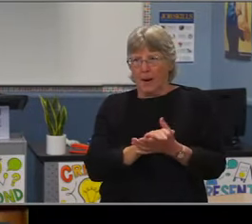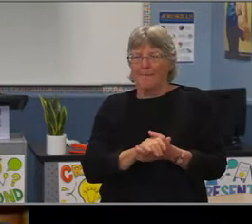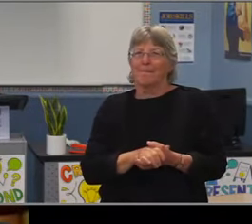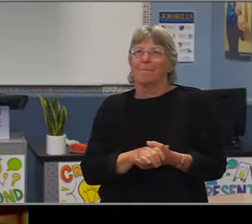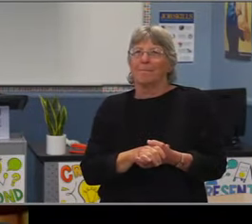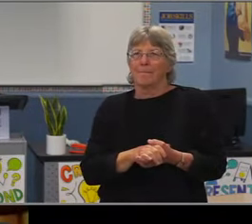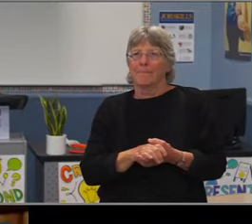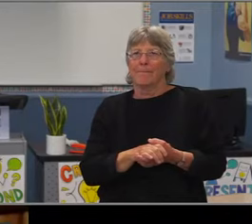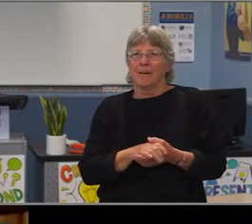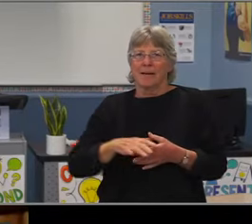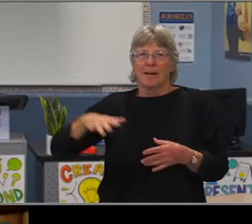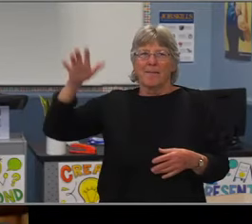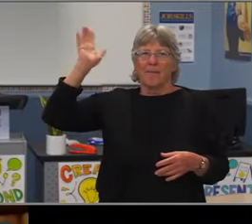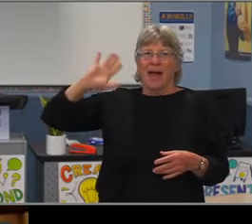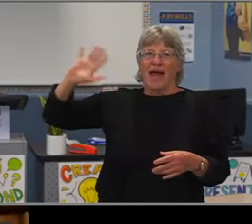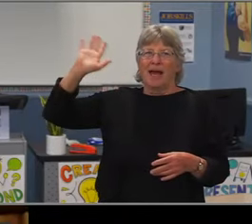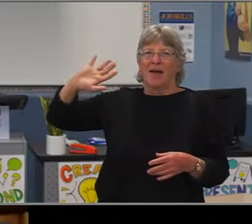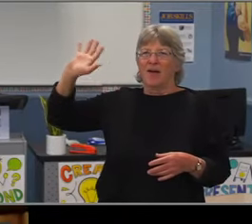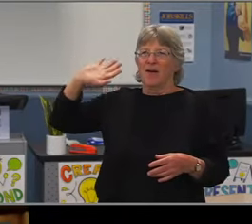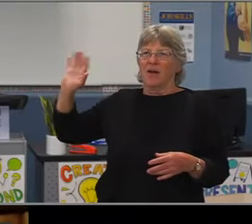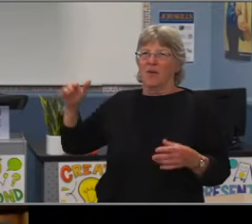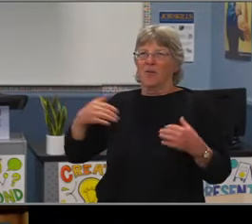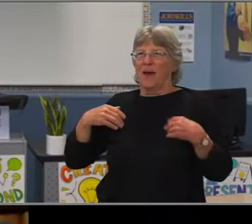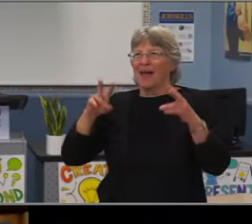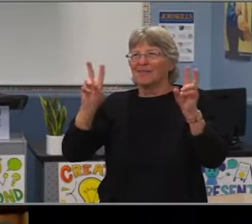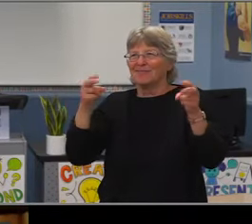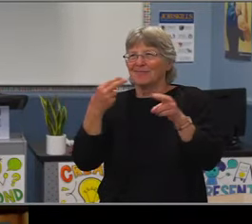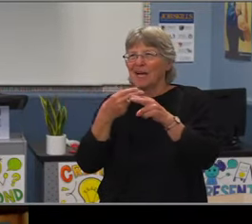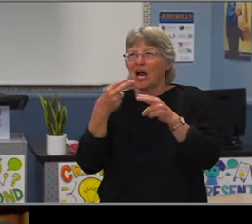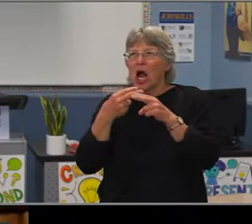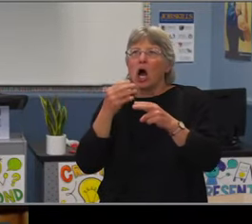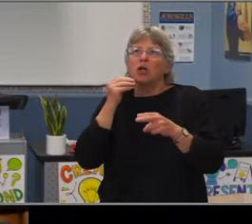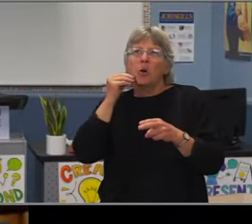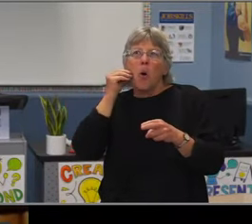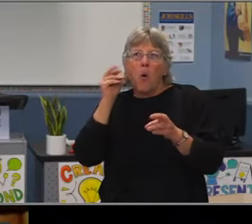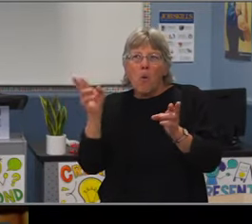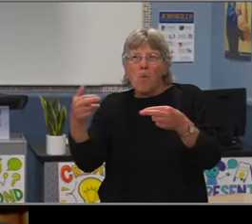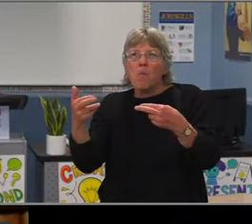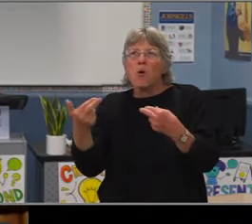for our K-8 programs and looking at what we can address